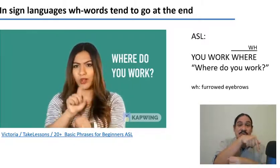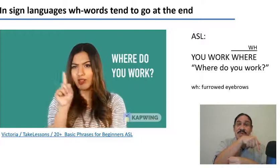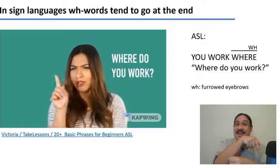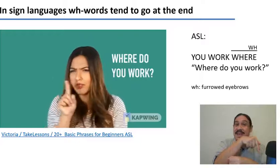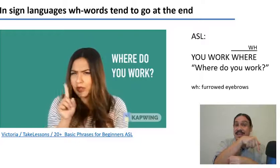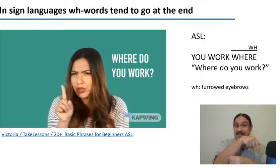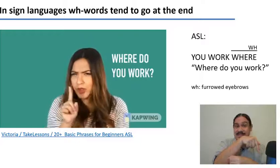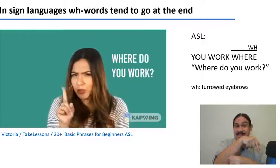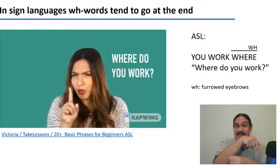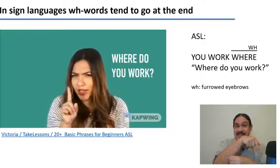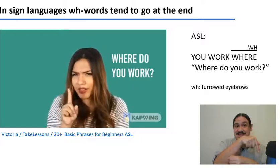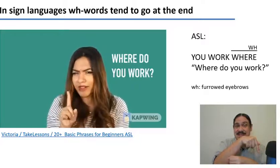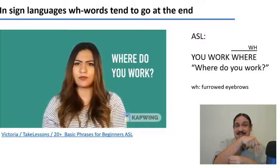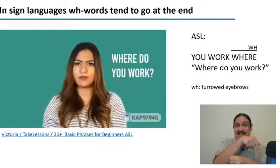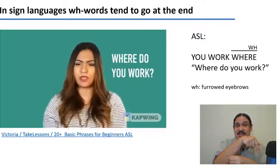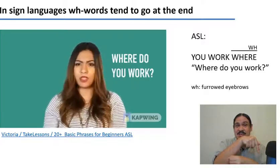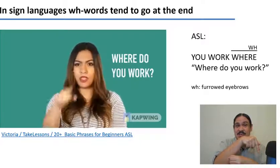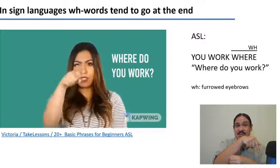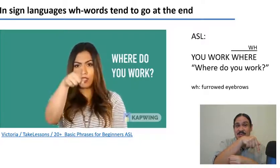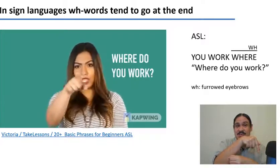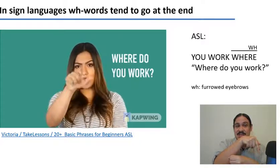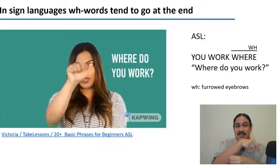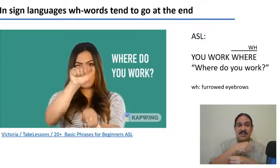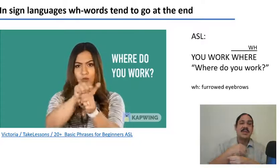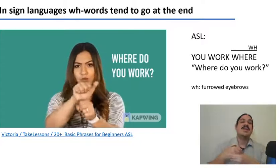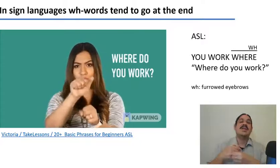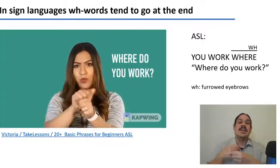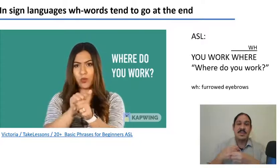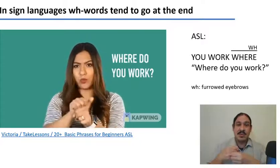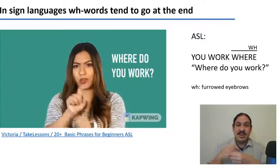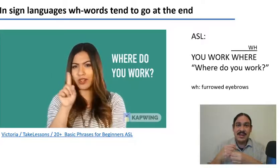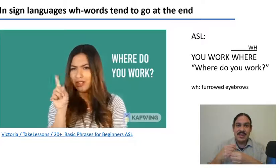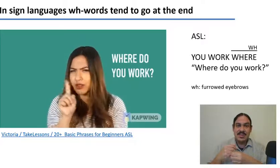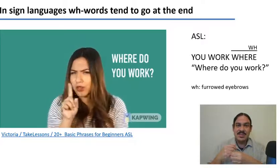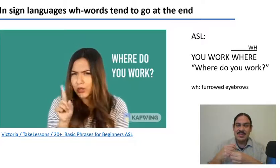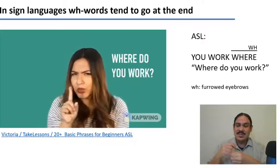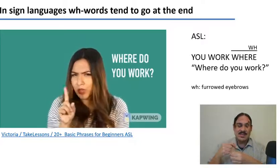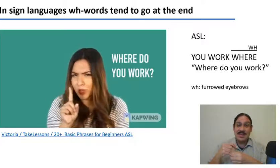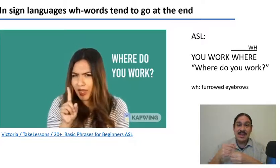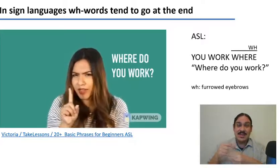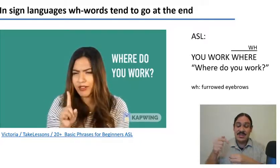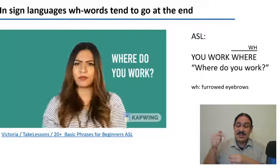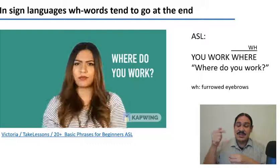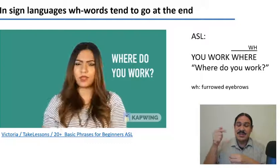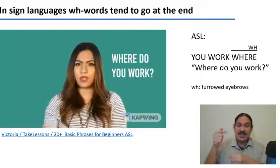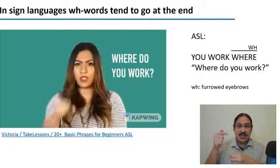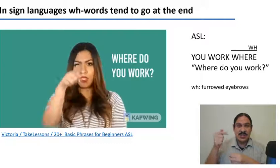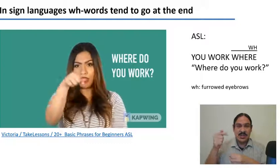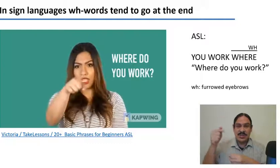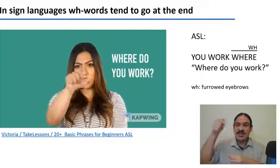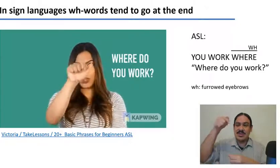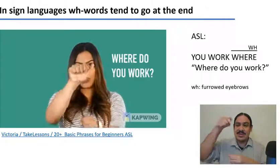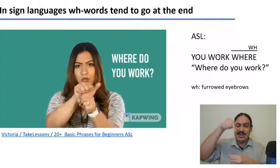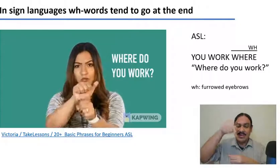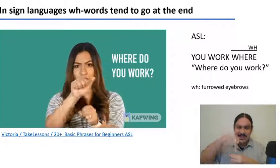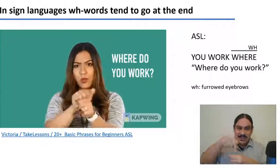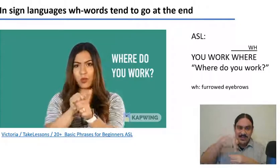beginning of the sentence that's wh movement in spoken language in spoken languages question words are